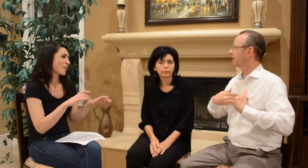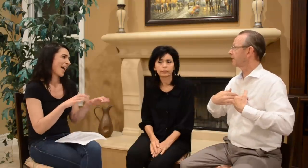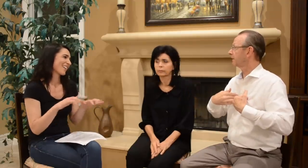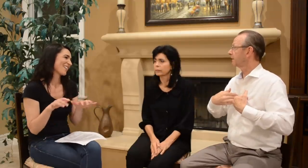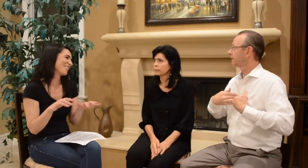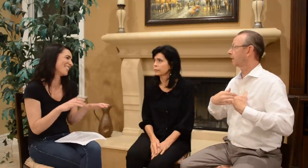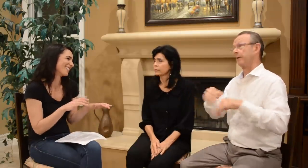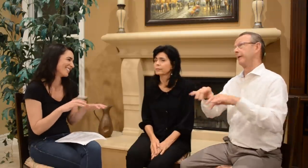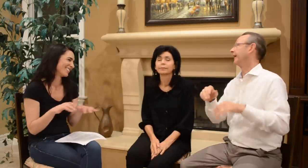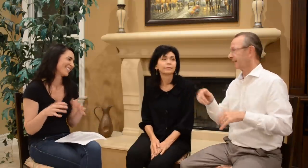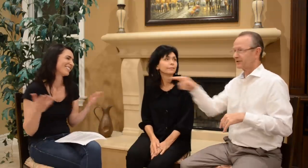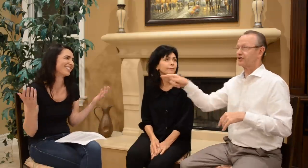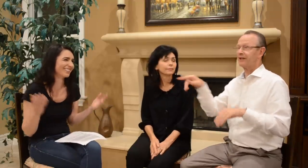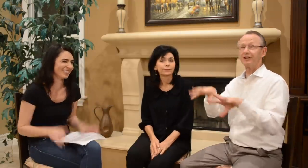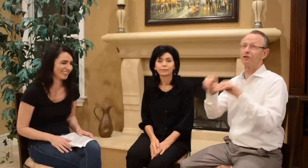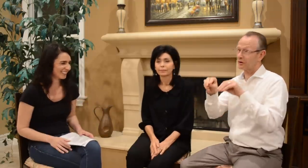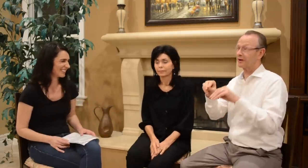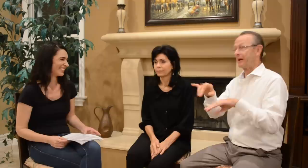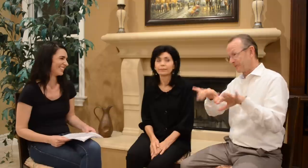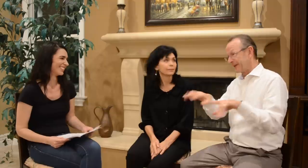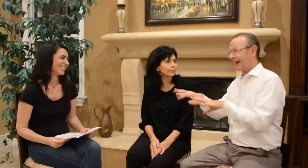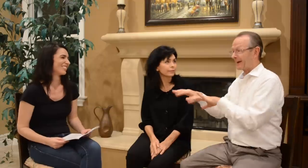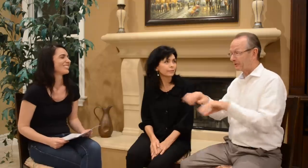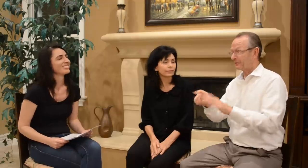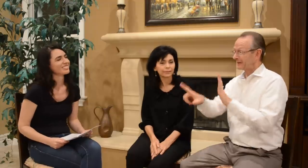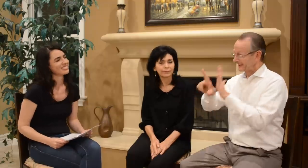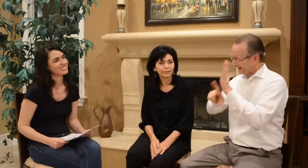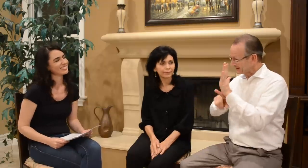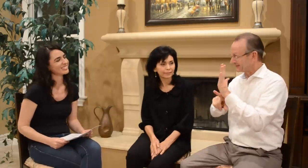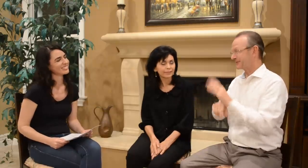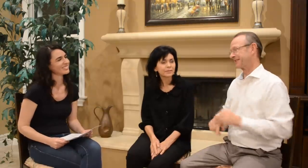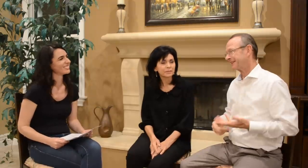Ashley: Like piano!! She took piano lessons.